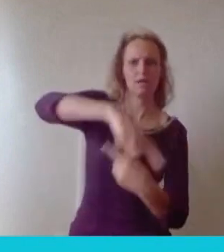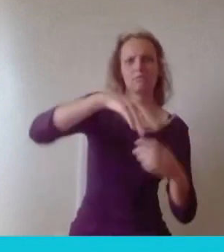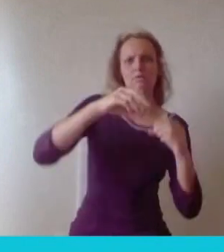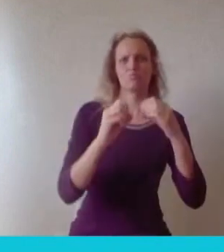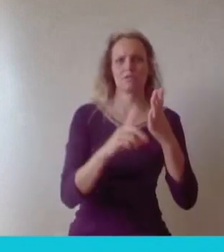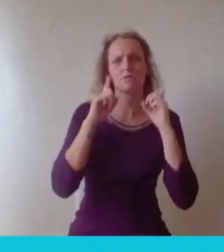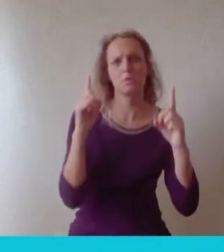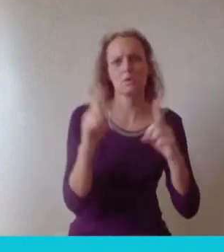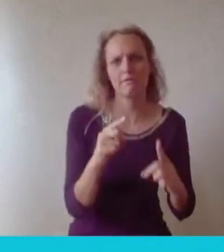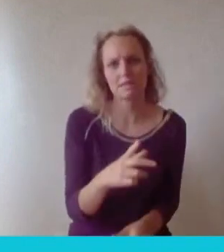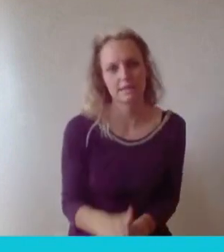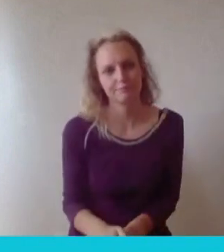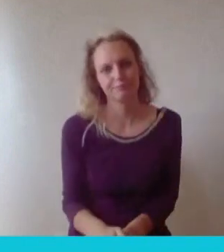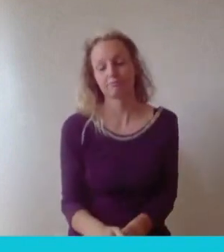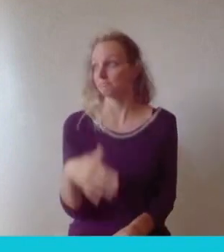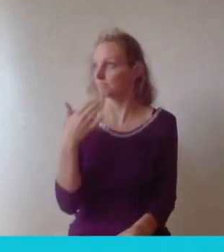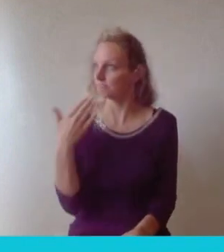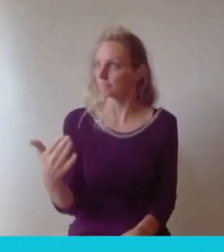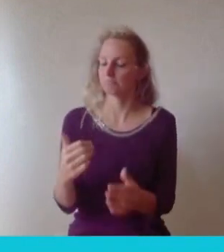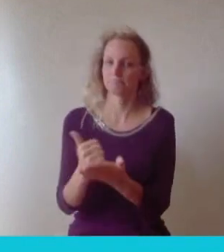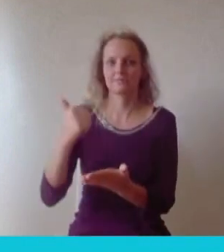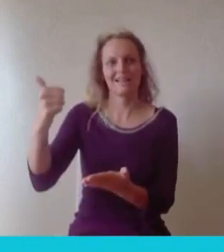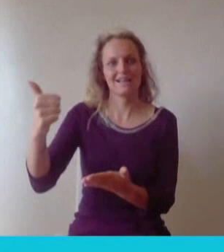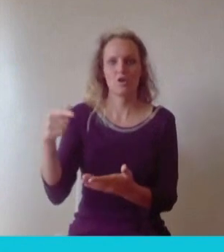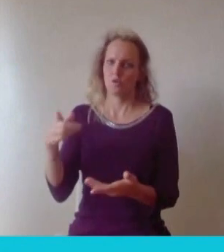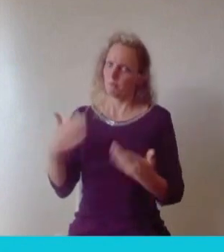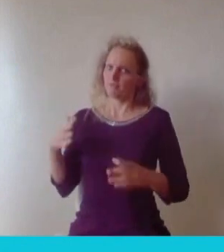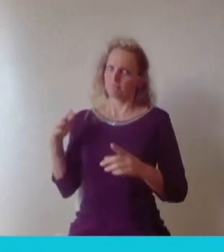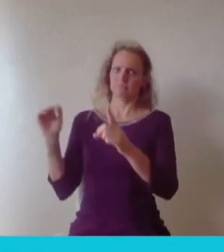So you've achieved a lot early in your career, what's the next step?